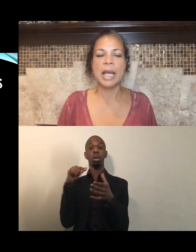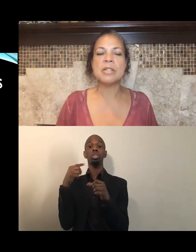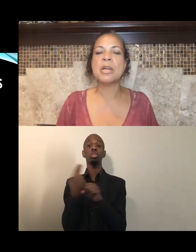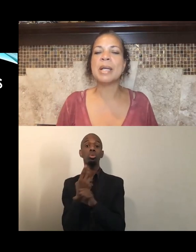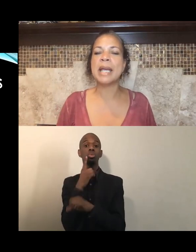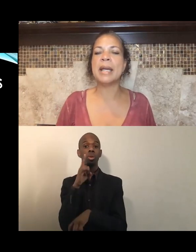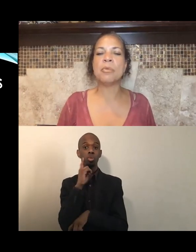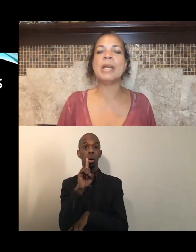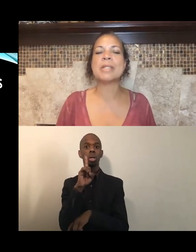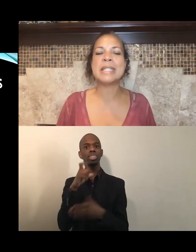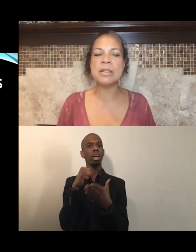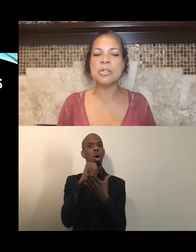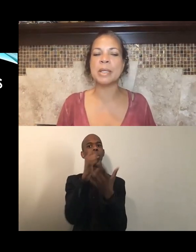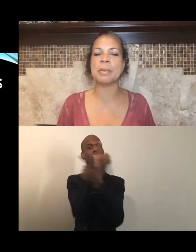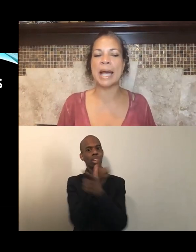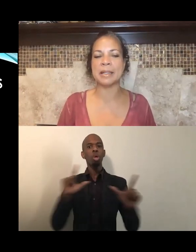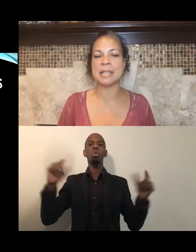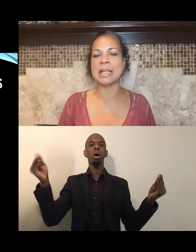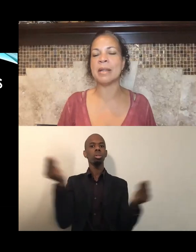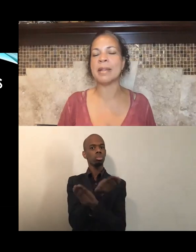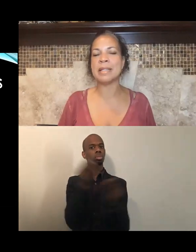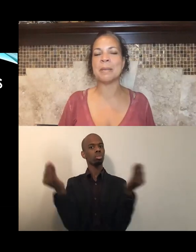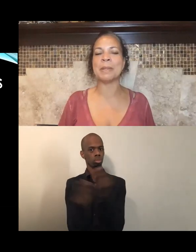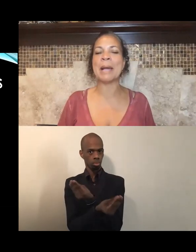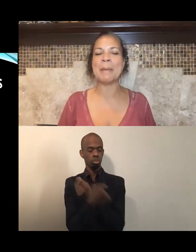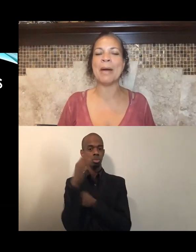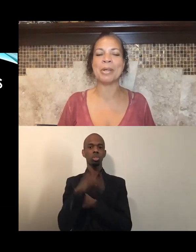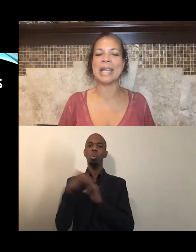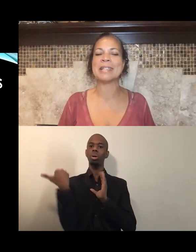And so again, we are centering blackness, and this is a Black Power class.